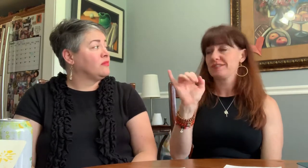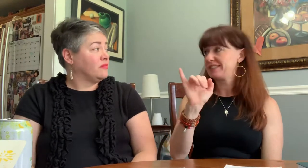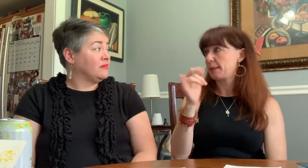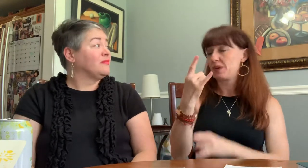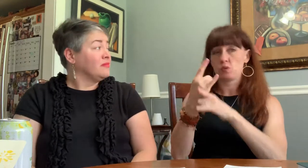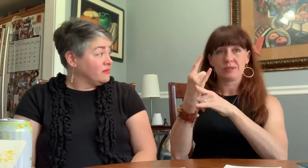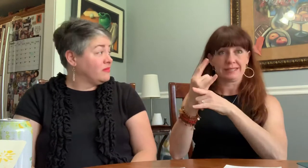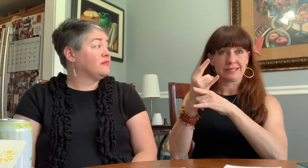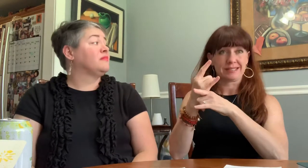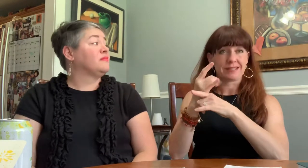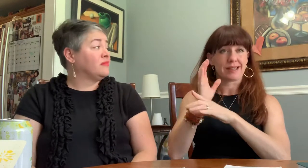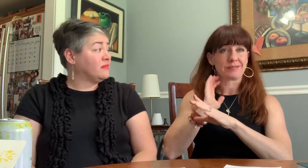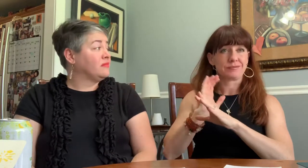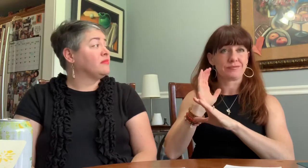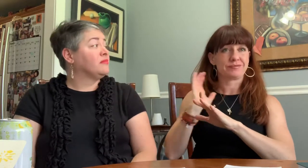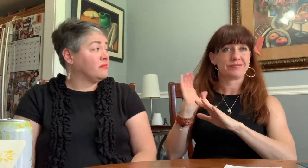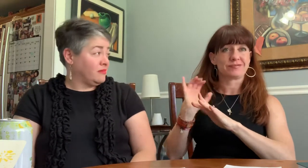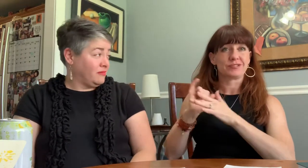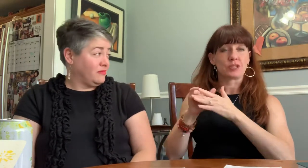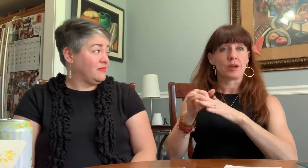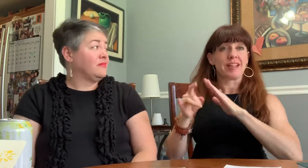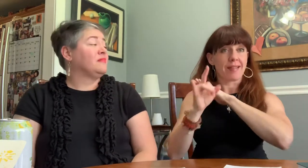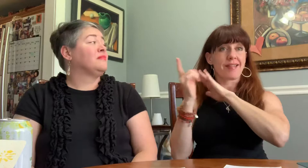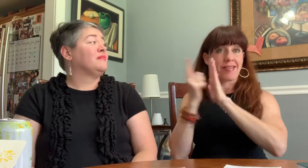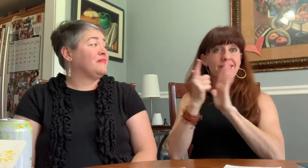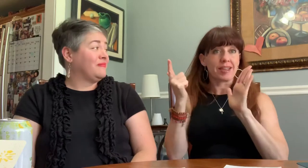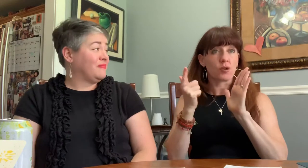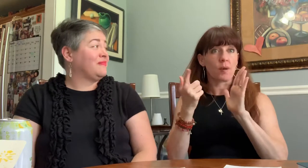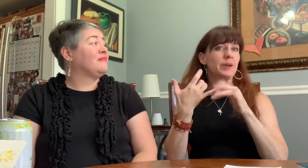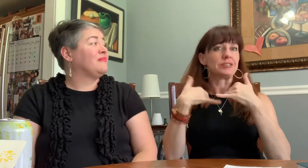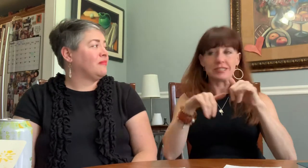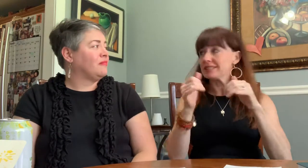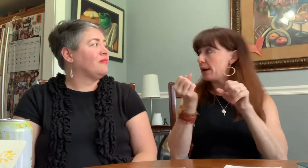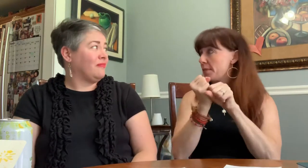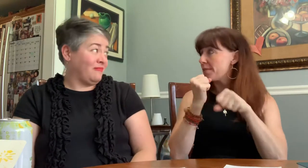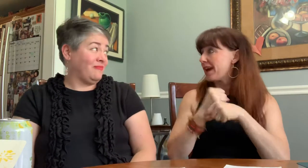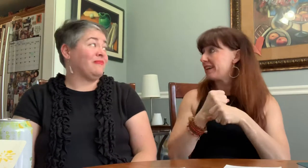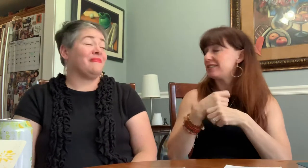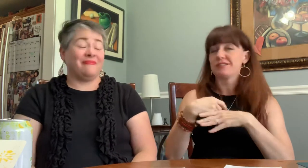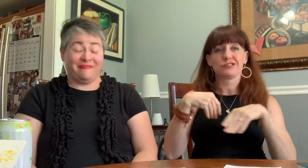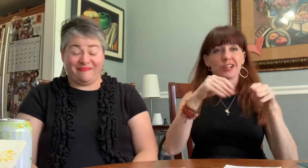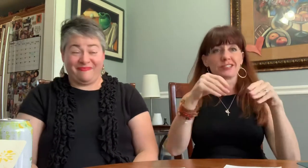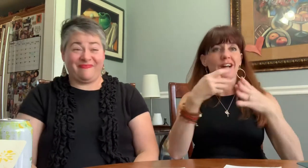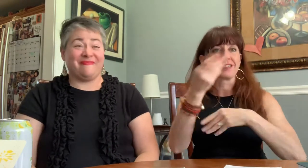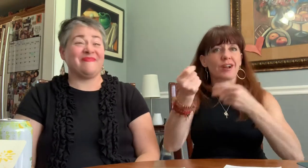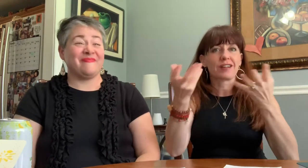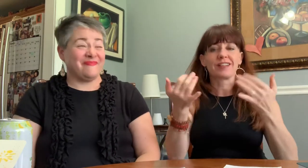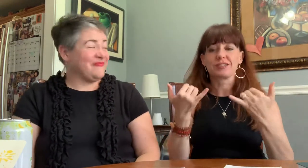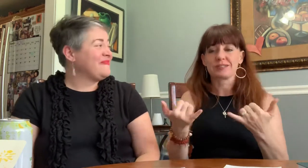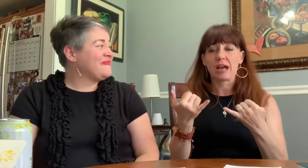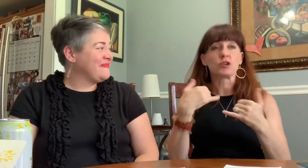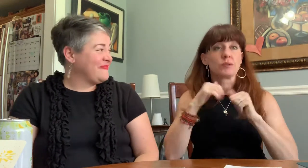to take care of her 7 children after her husband died